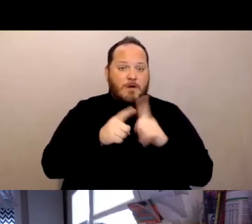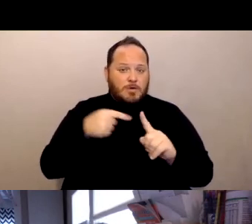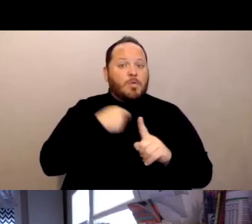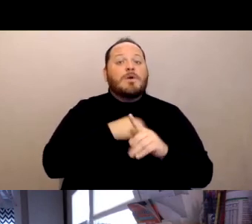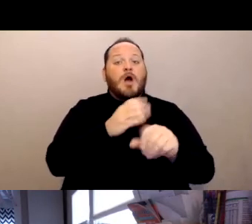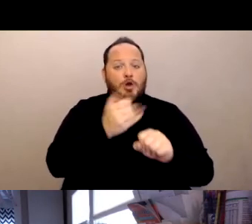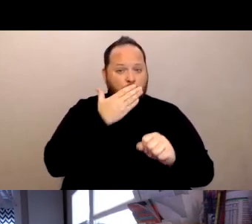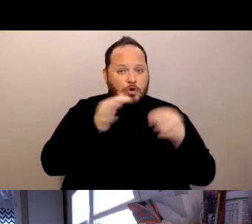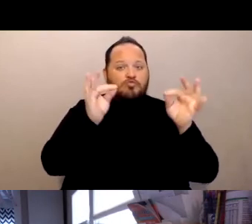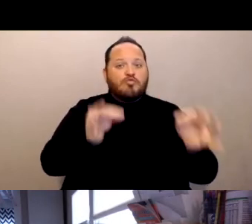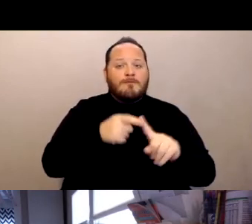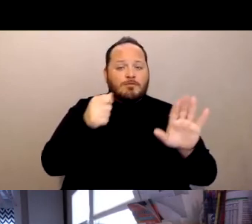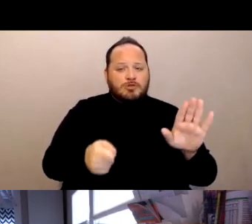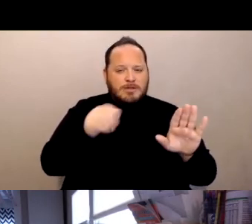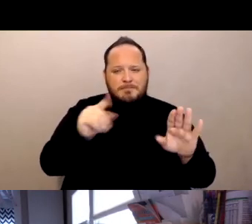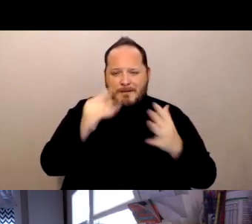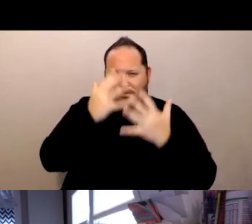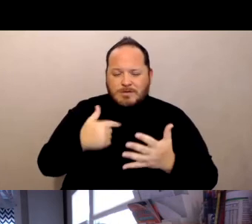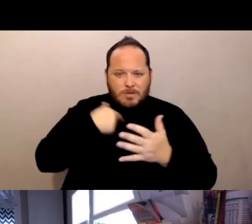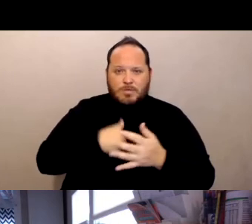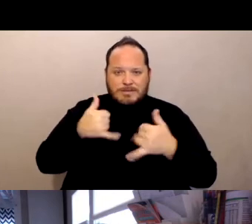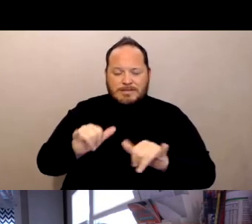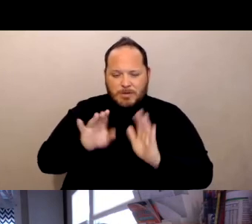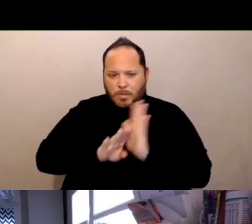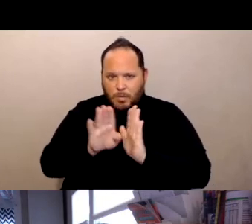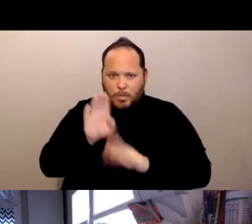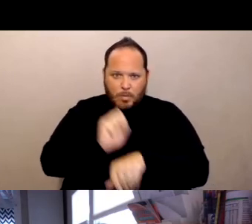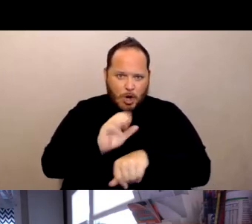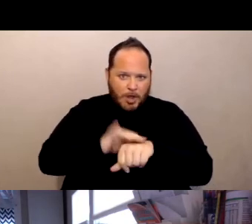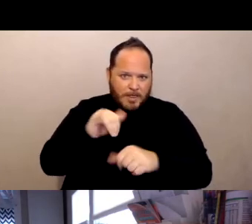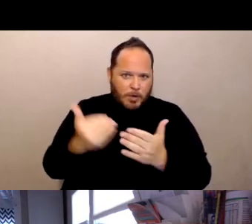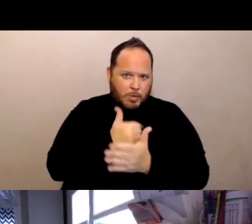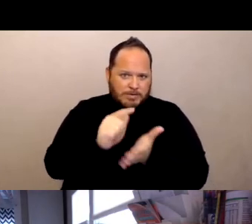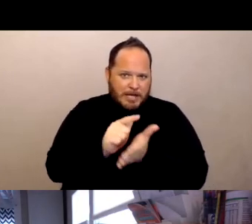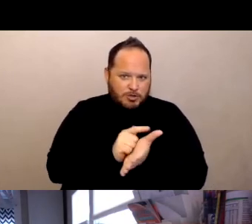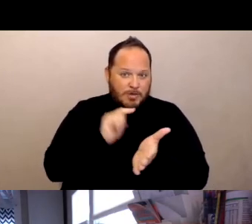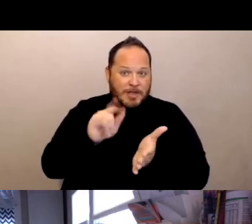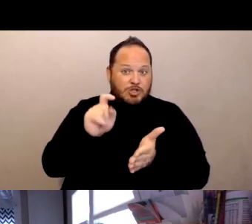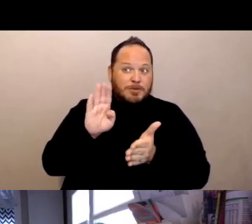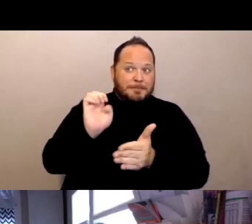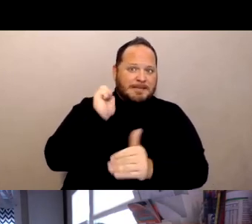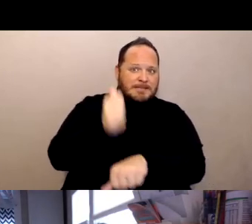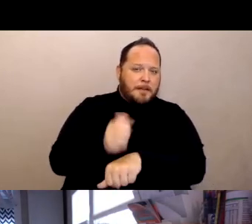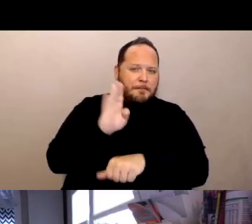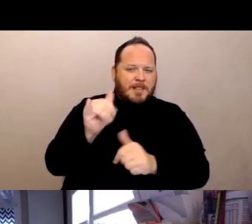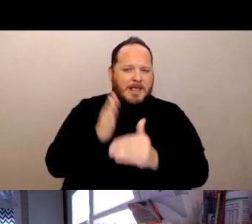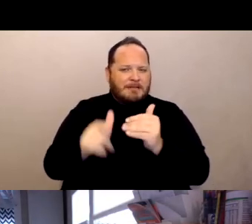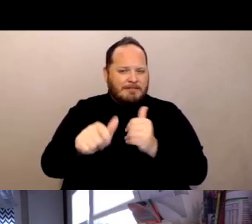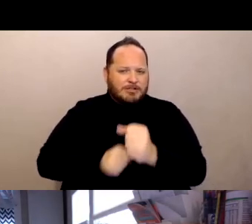And we're still sort of working on the new statute which should be done by the end of this year, but in the meantime, my concern is that a lot